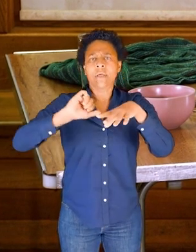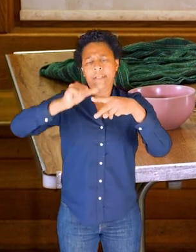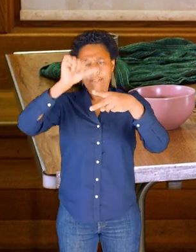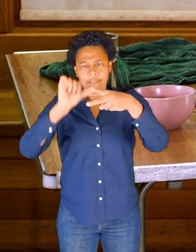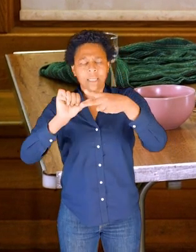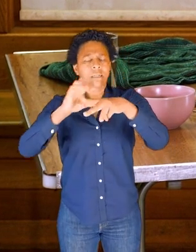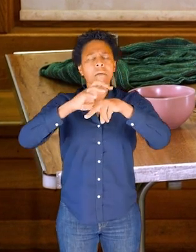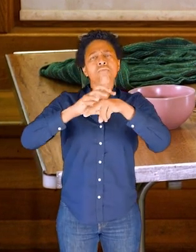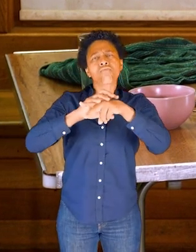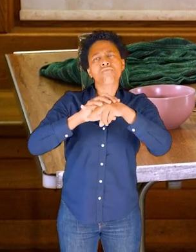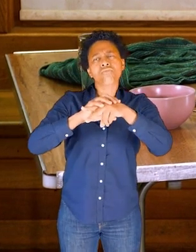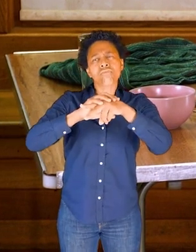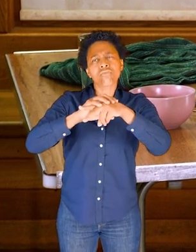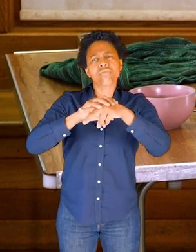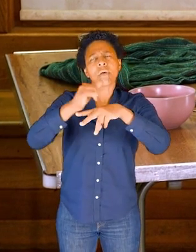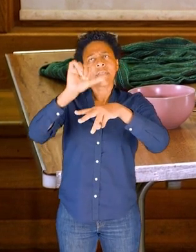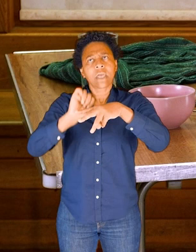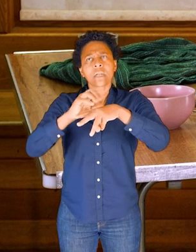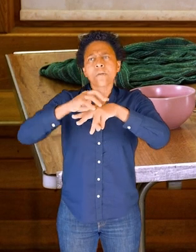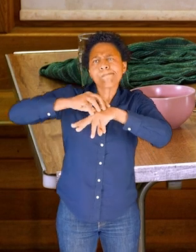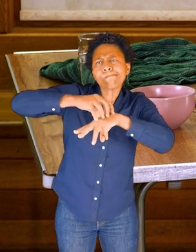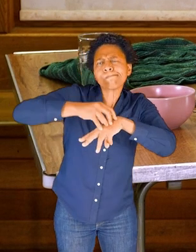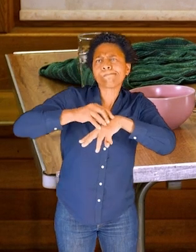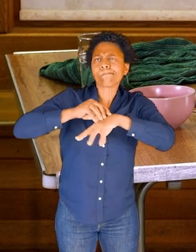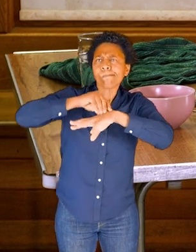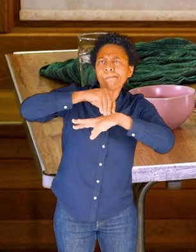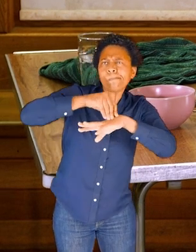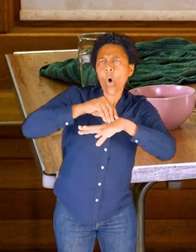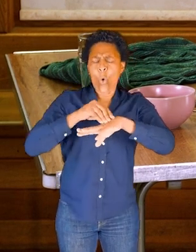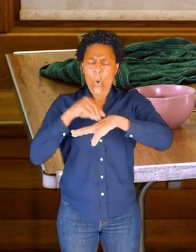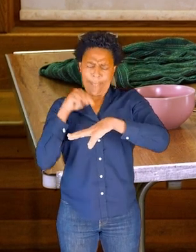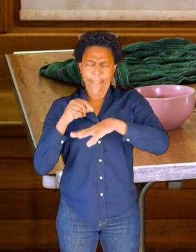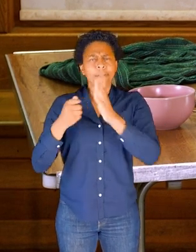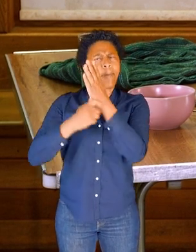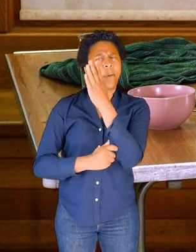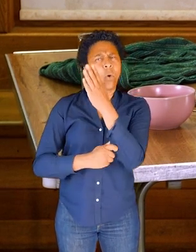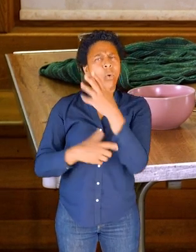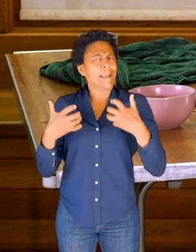and then trying to find the bone in there. What does this bone feel like?